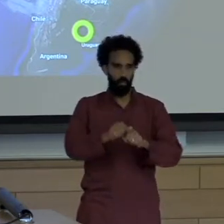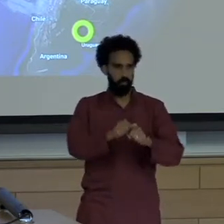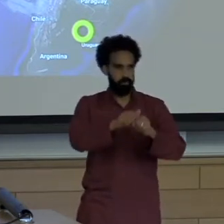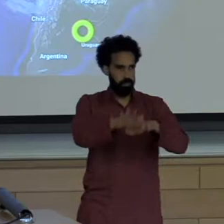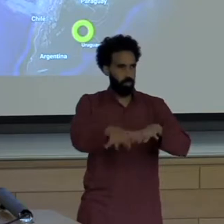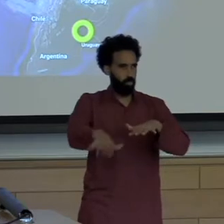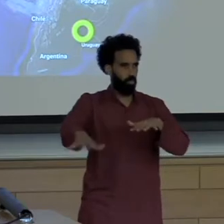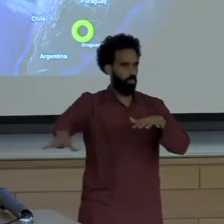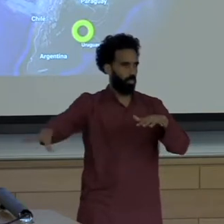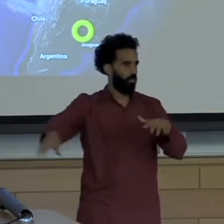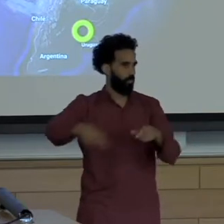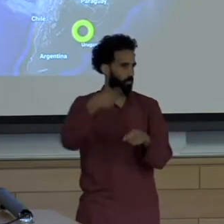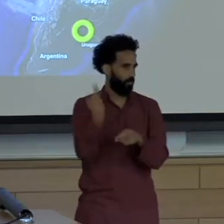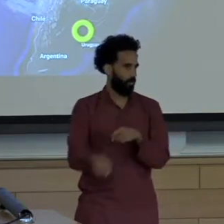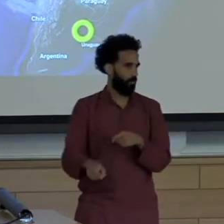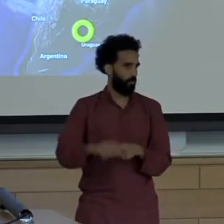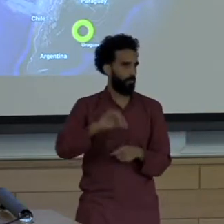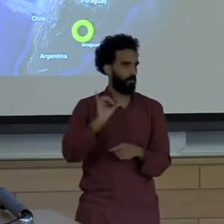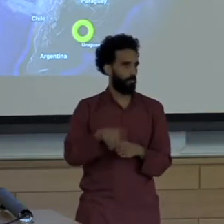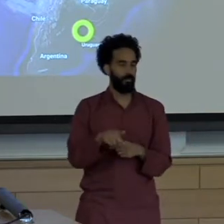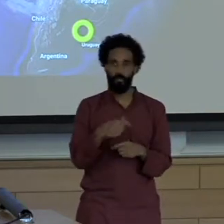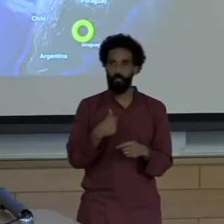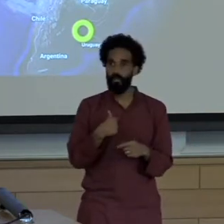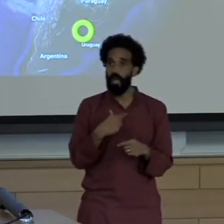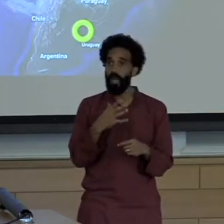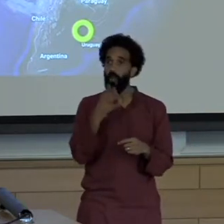I'll come back to this case in detail in a few minutes